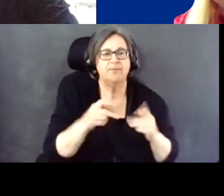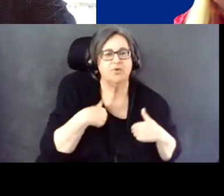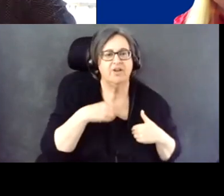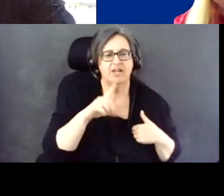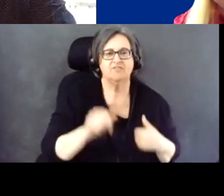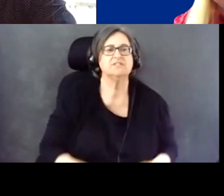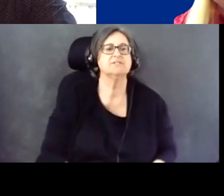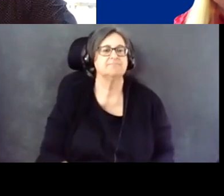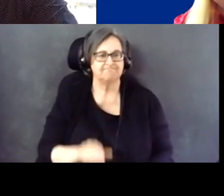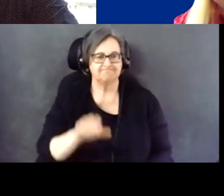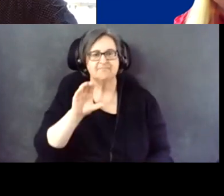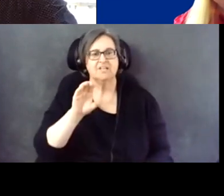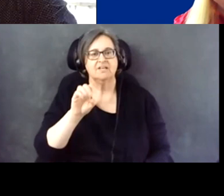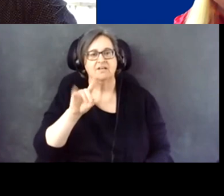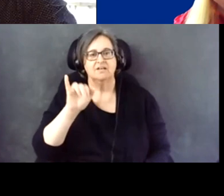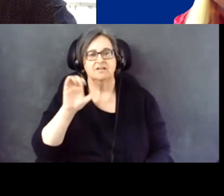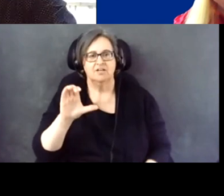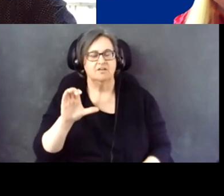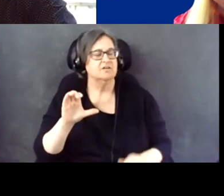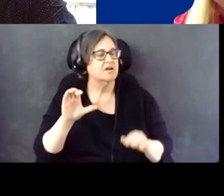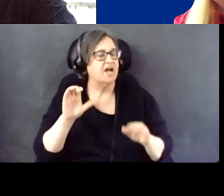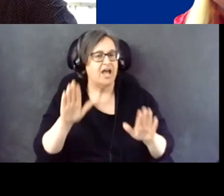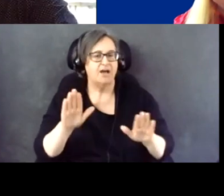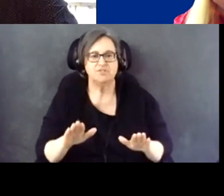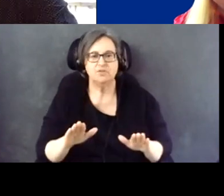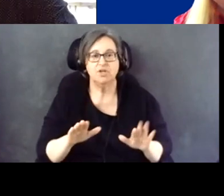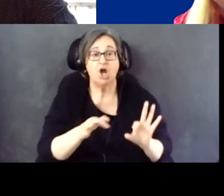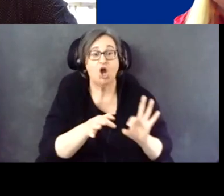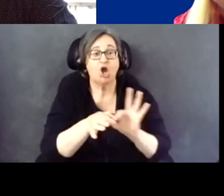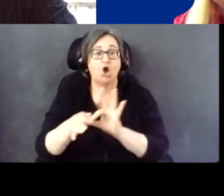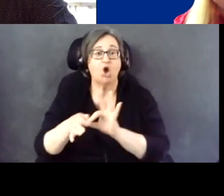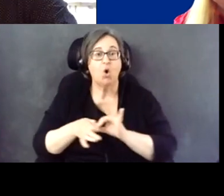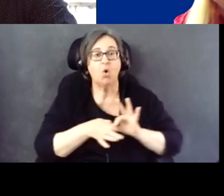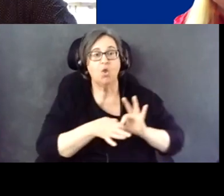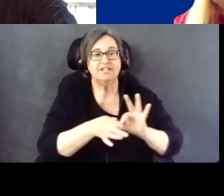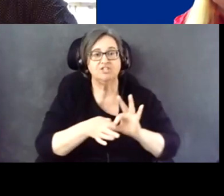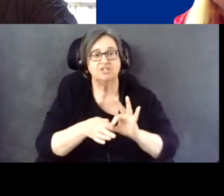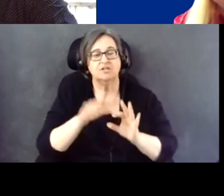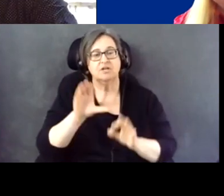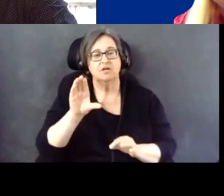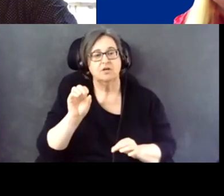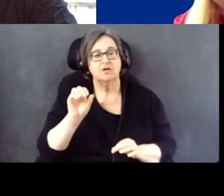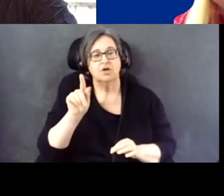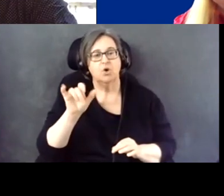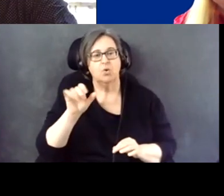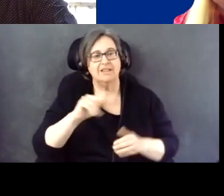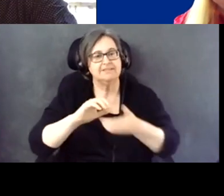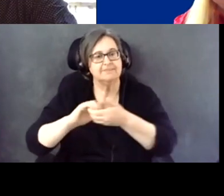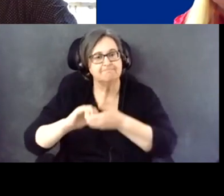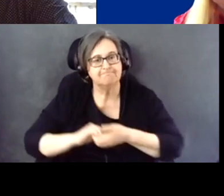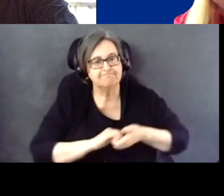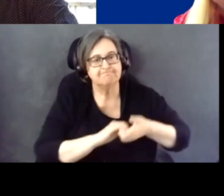I go back to coalition in that we have to work together in order to achieve these victories.